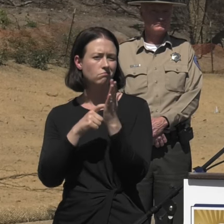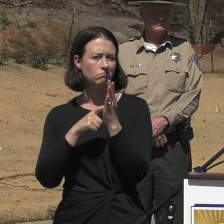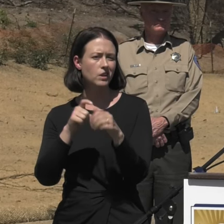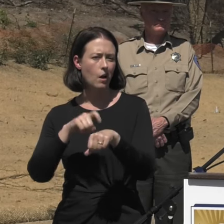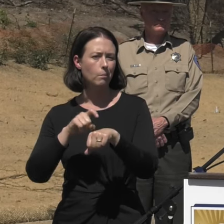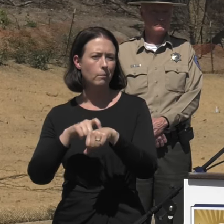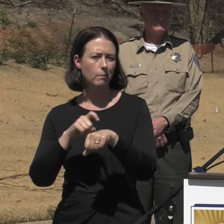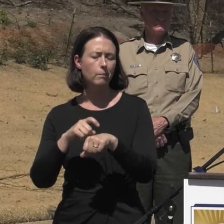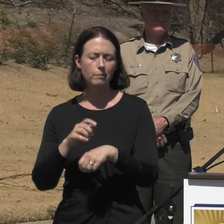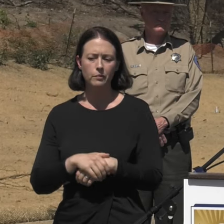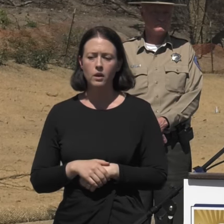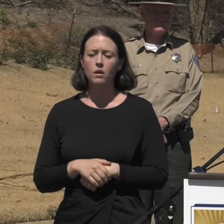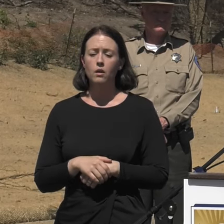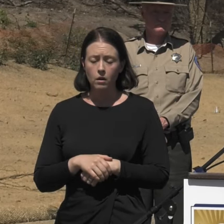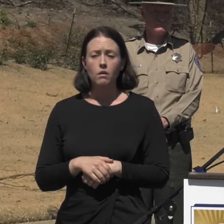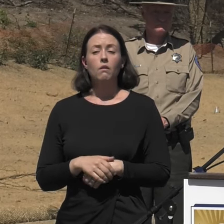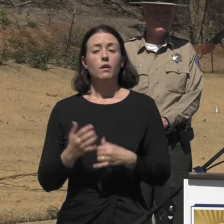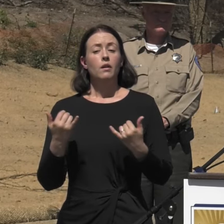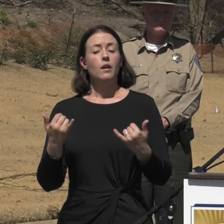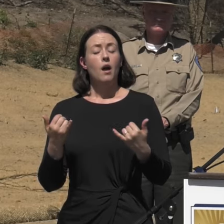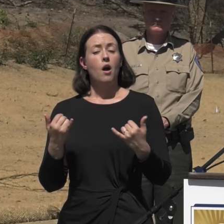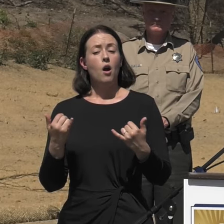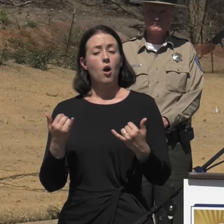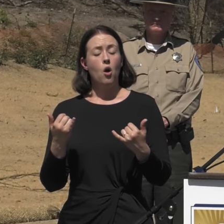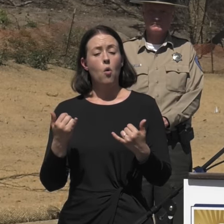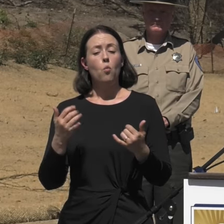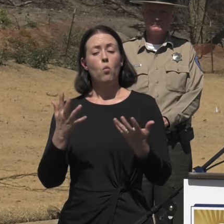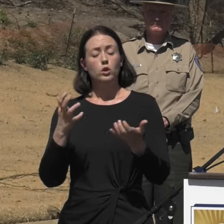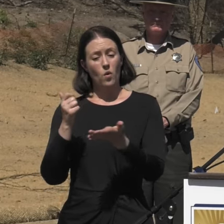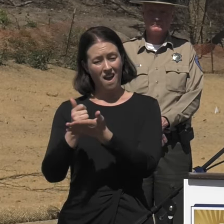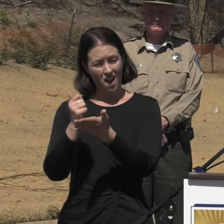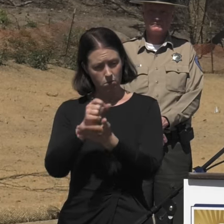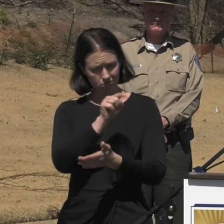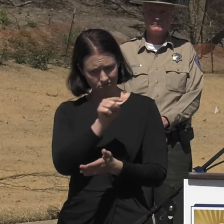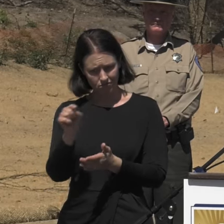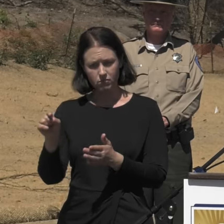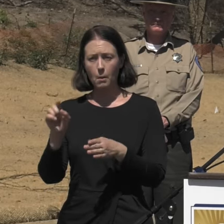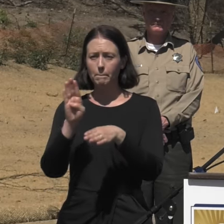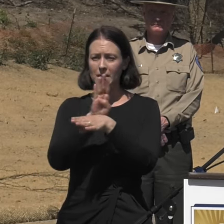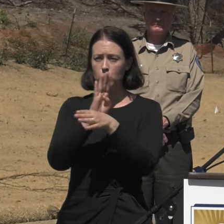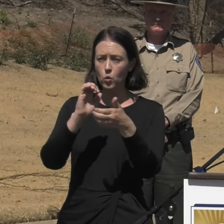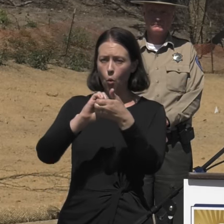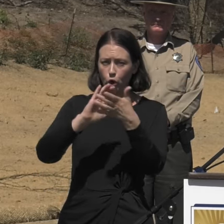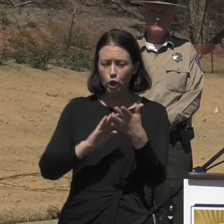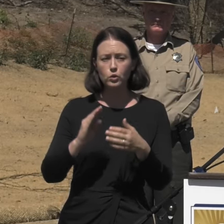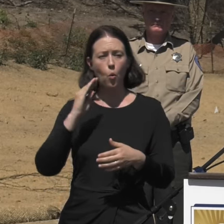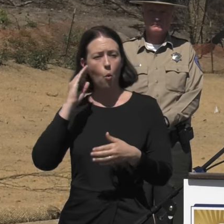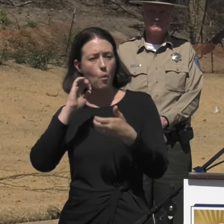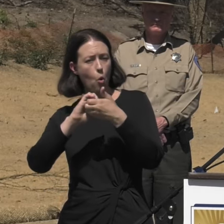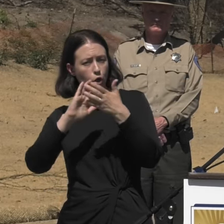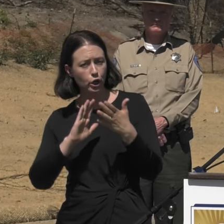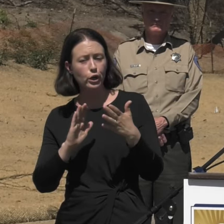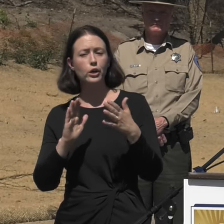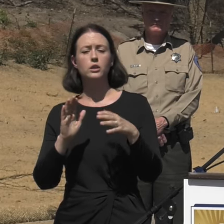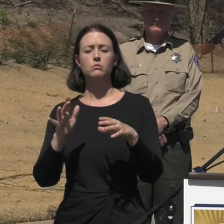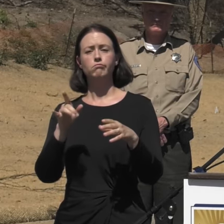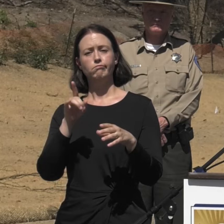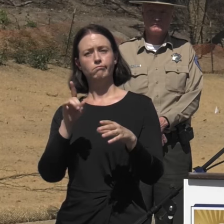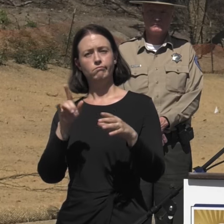As we look to help home and business owners rebuild within the burn area, we're doing it with community resilience in mind.